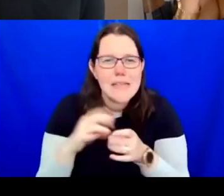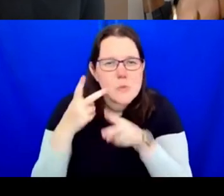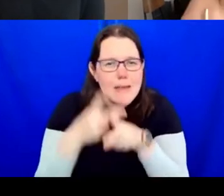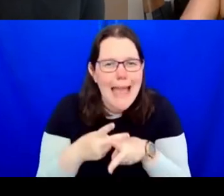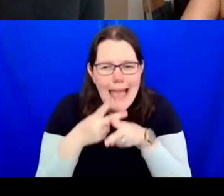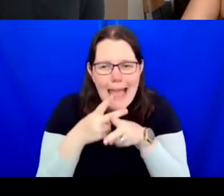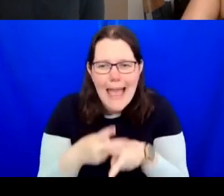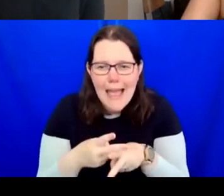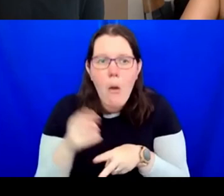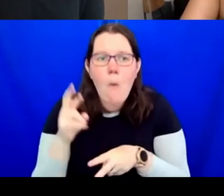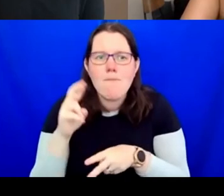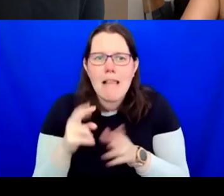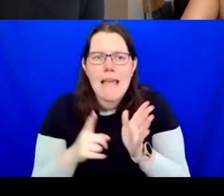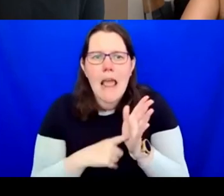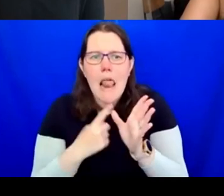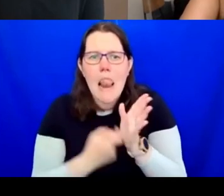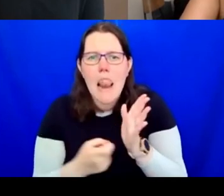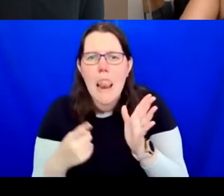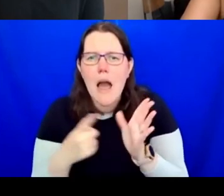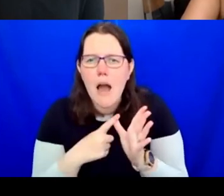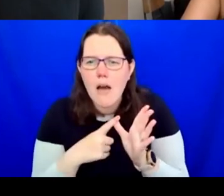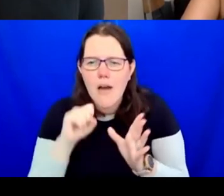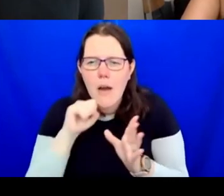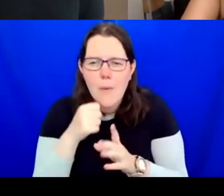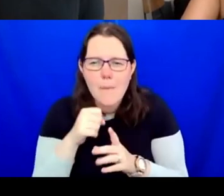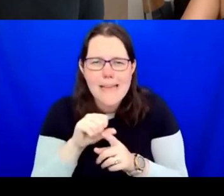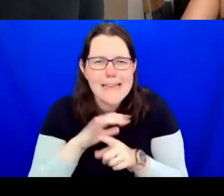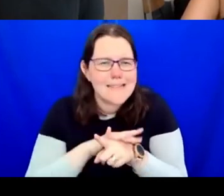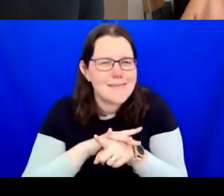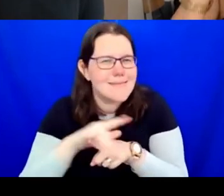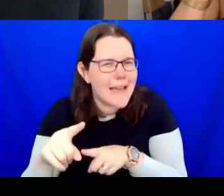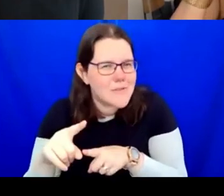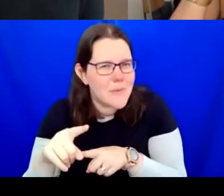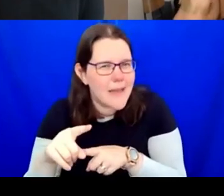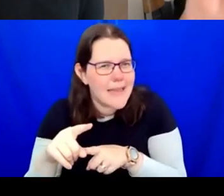coming to the next one and deal with it in the next session. So, just as a final question,